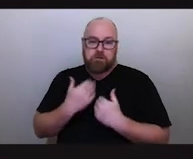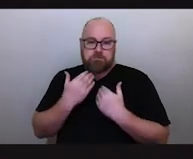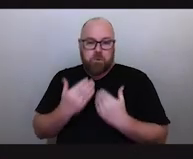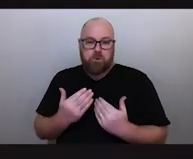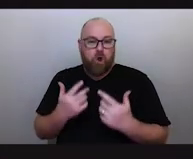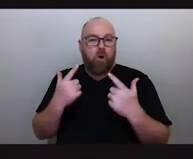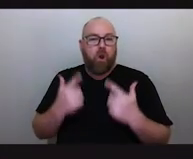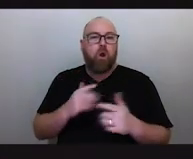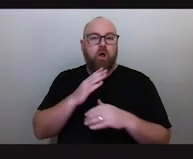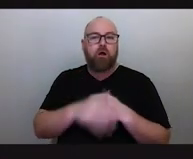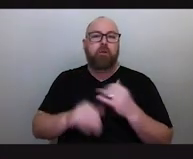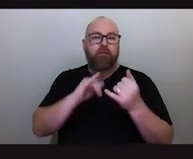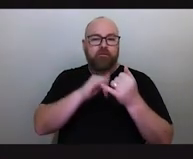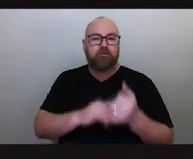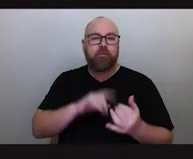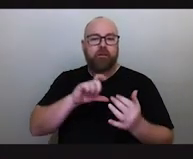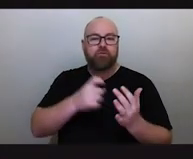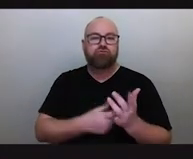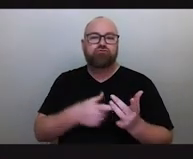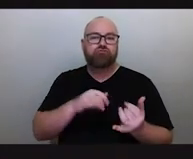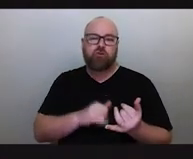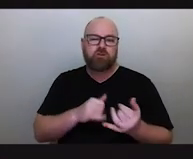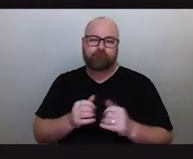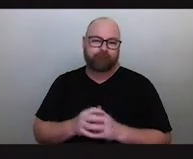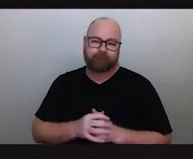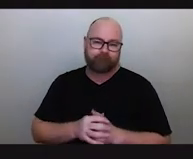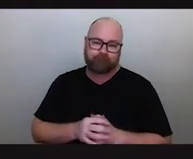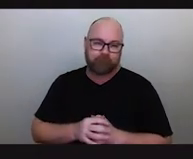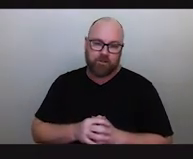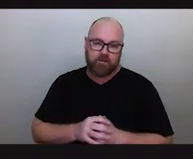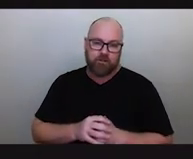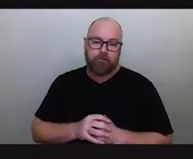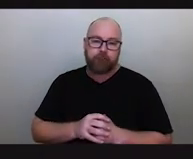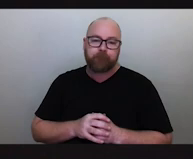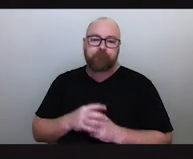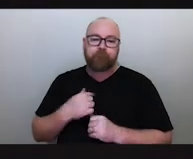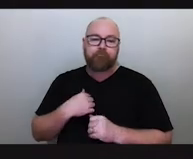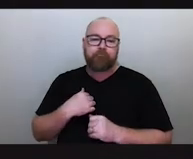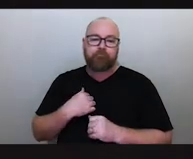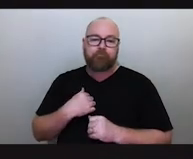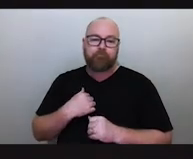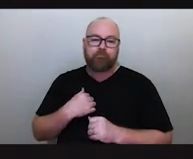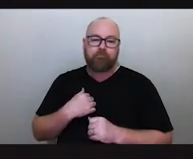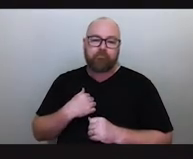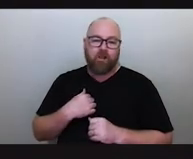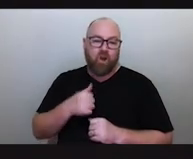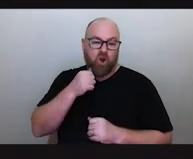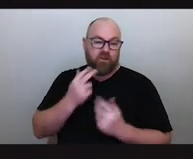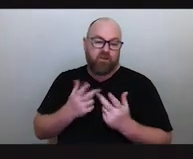the Southern Cross apart from that, and that is another story here on the East Coast about it. So, yeah,